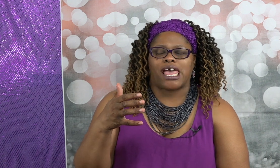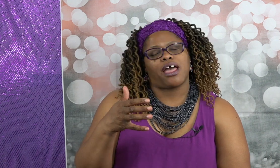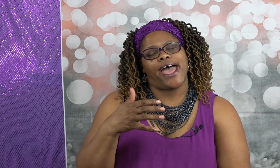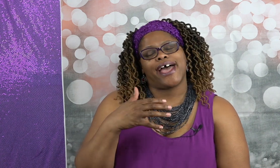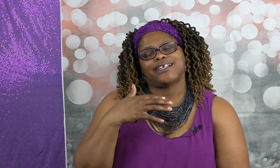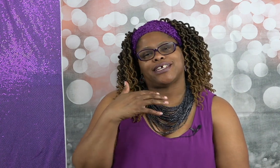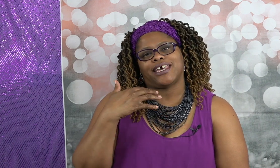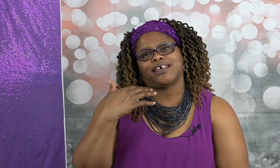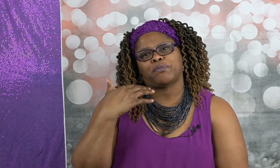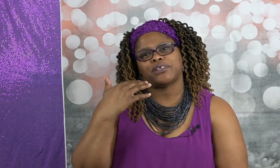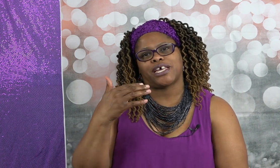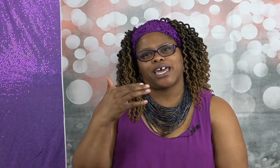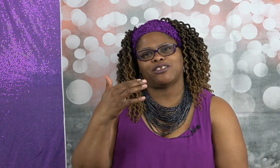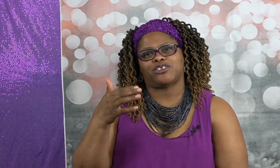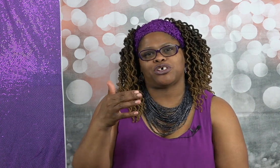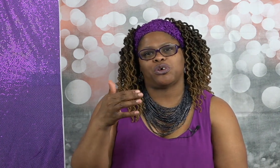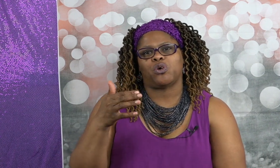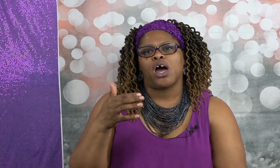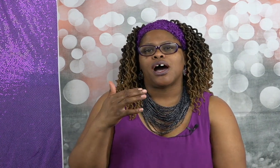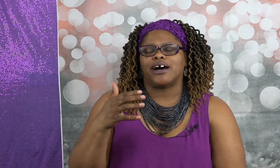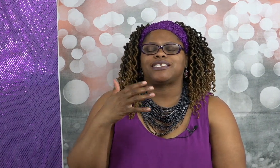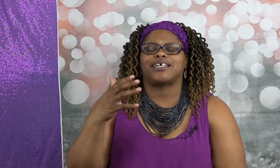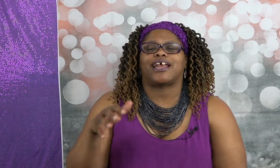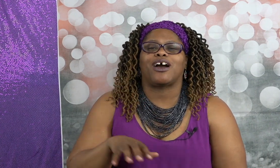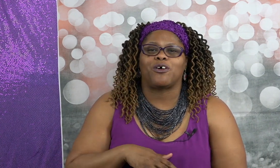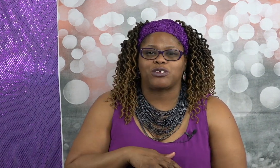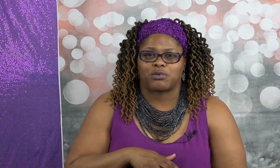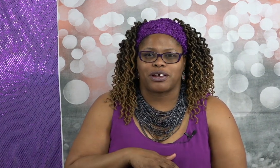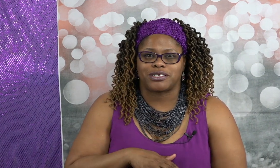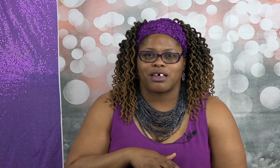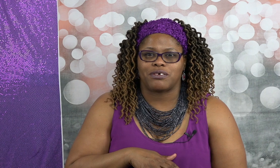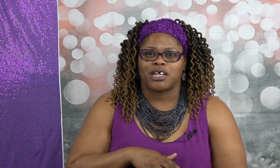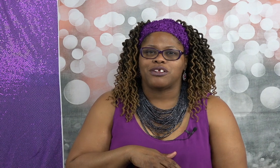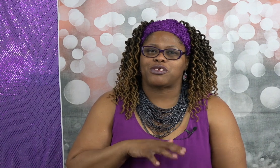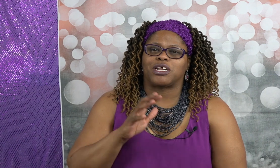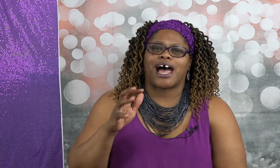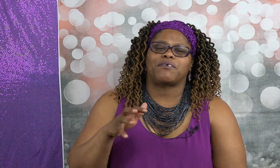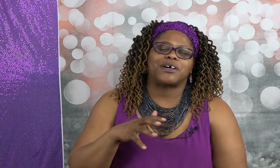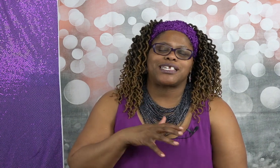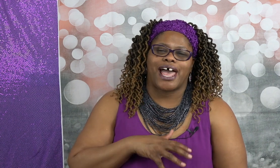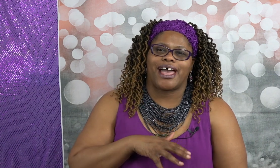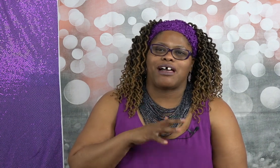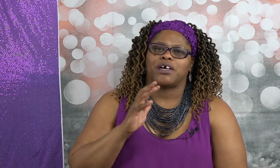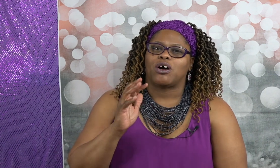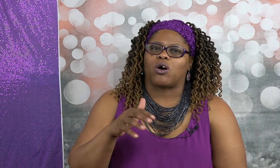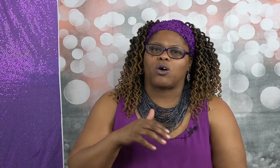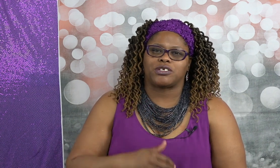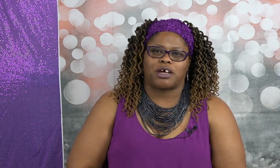it pertains to us setting goals for ourselves so a lot of us have goals that